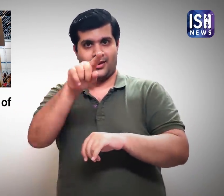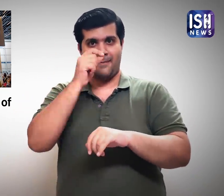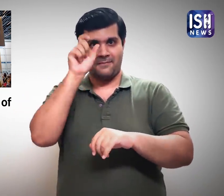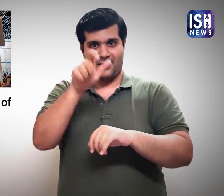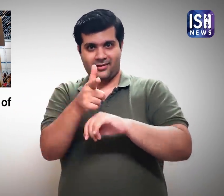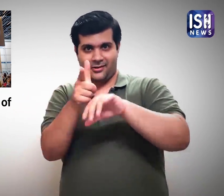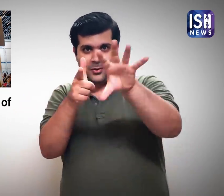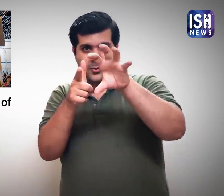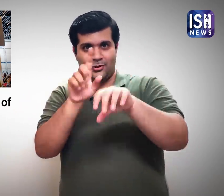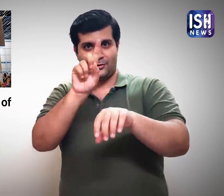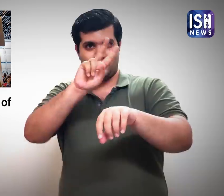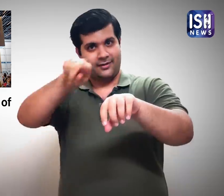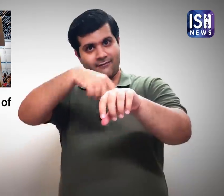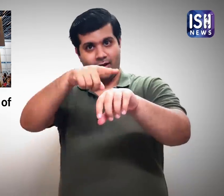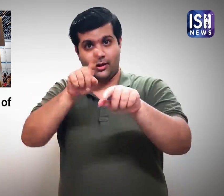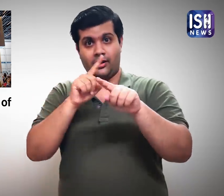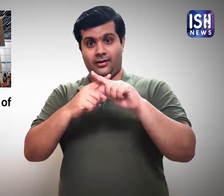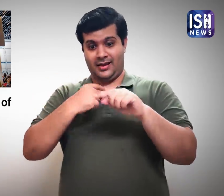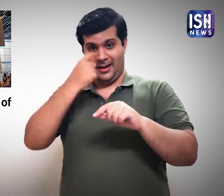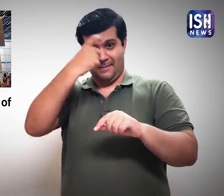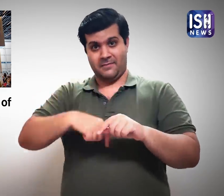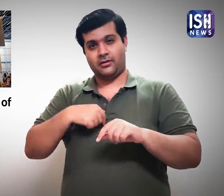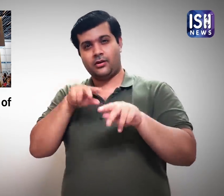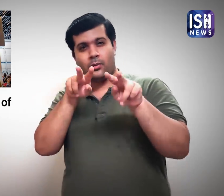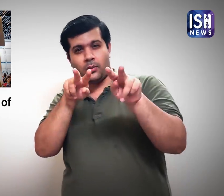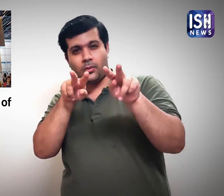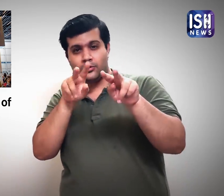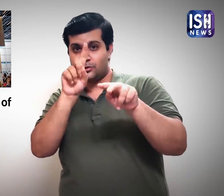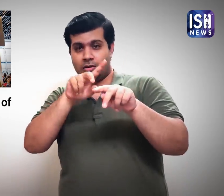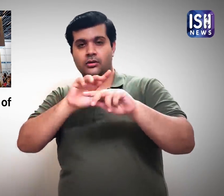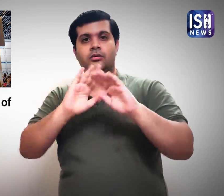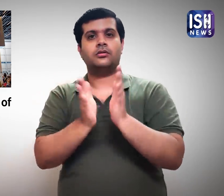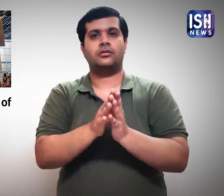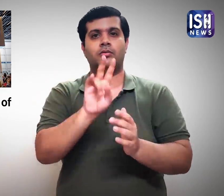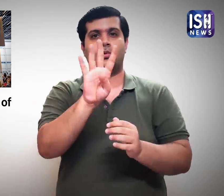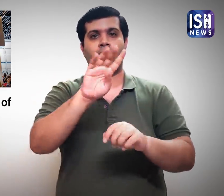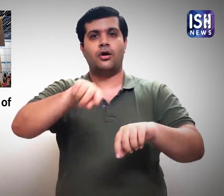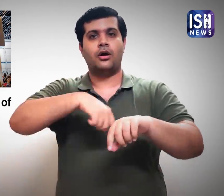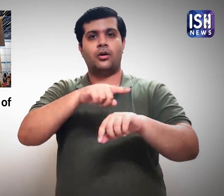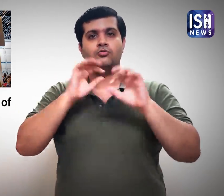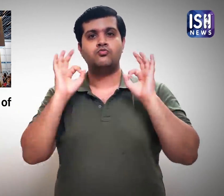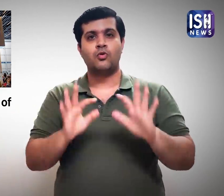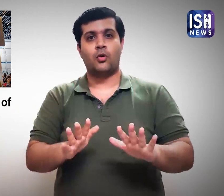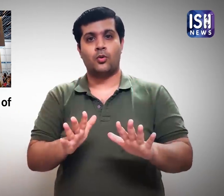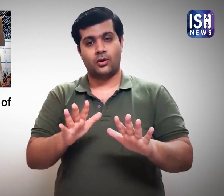The man was being recorded while painting the minutes for 12 hours and it takes 12 hours to watch the entire video. This is 24 hours in total.